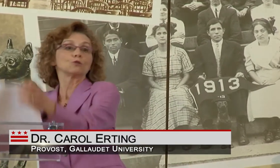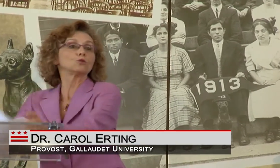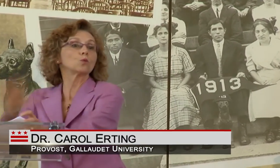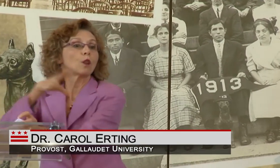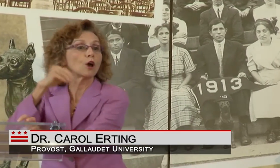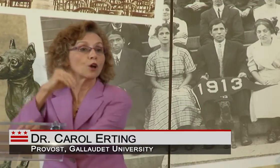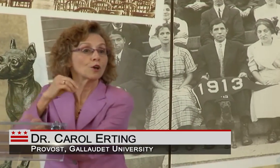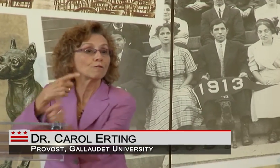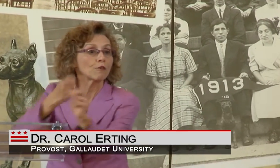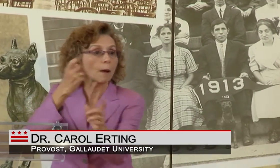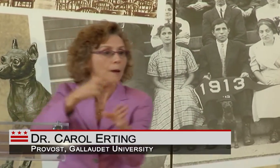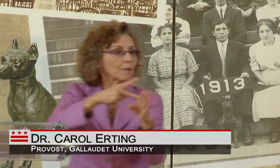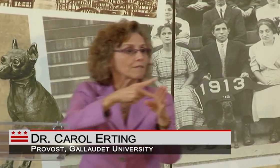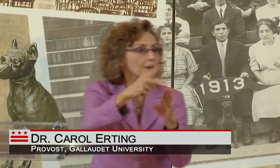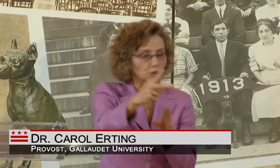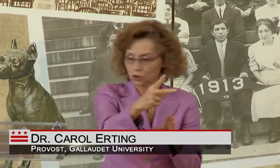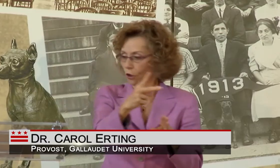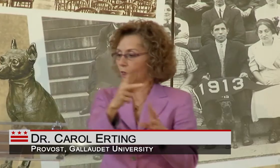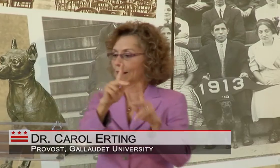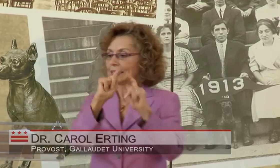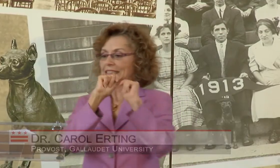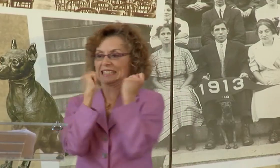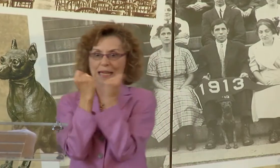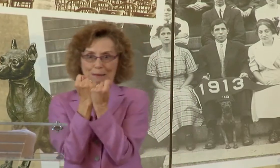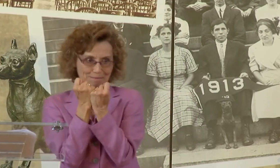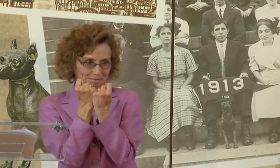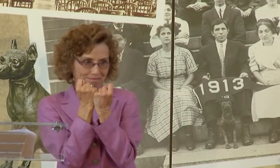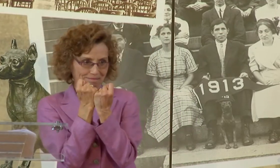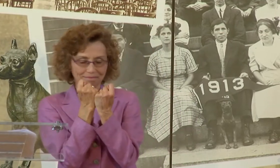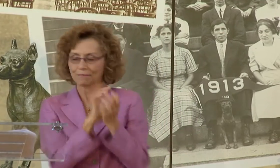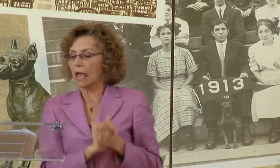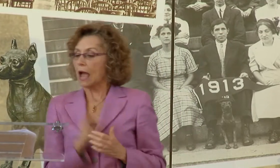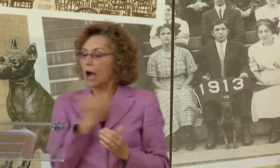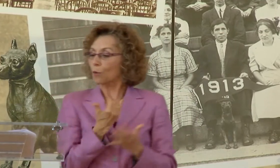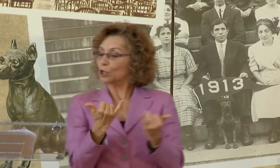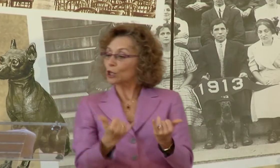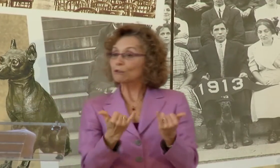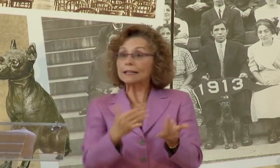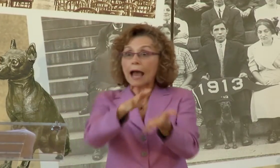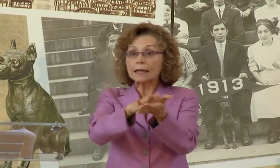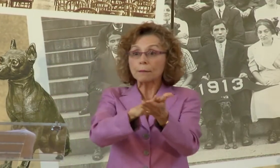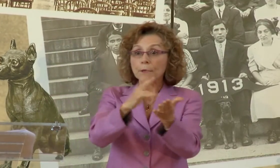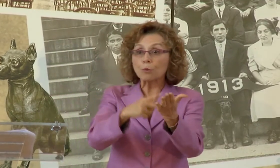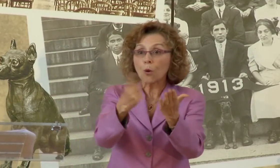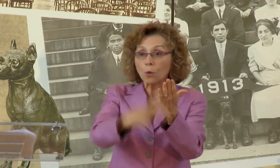THEY WILL HAVE OPPORTUNITIES TO LEARN FROM PROFESSIONAL TEAMS.